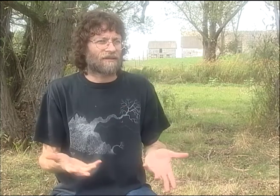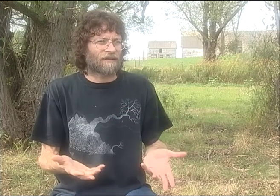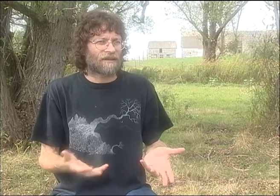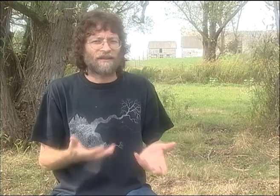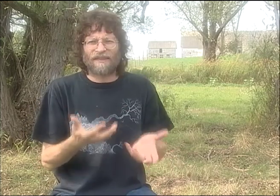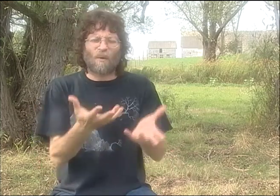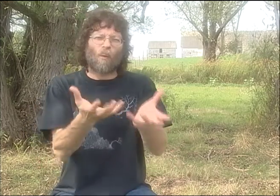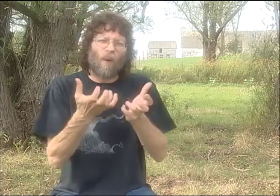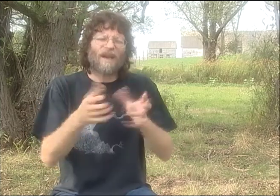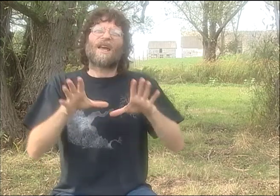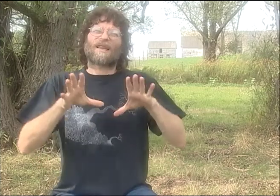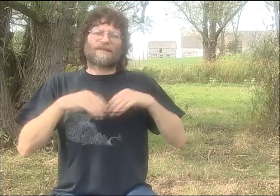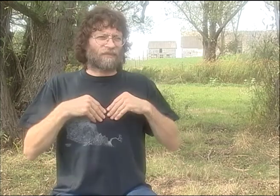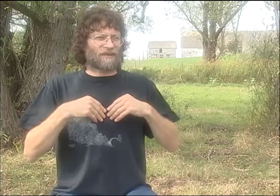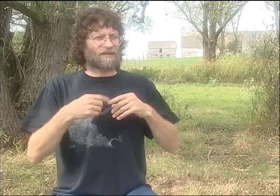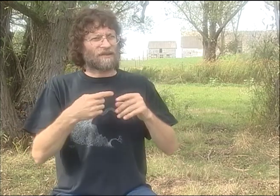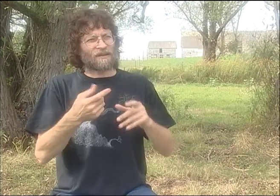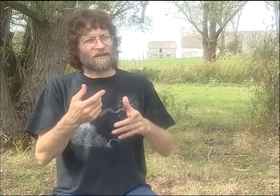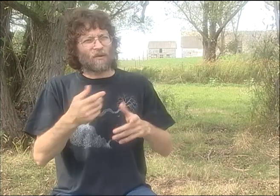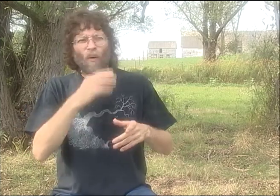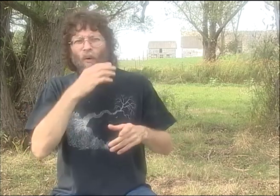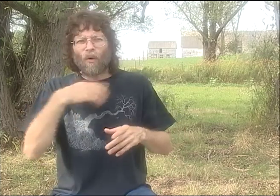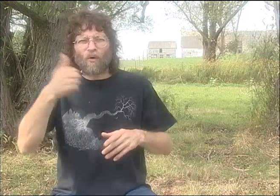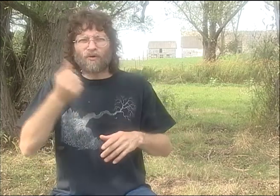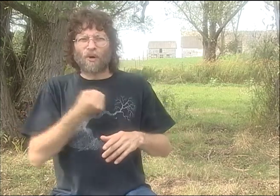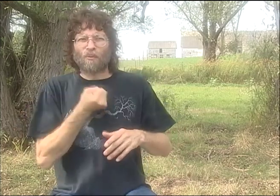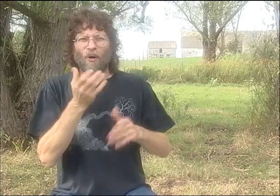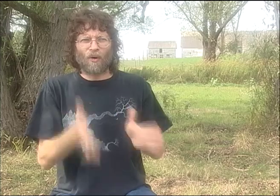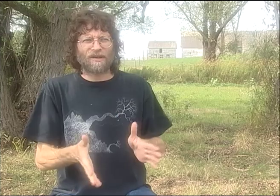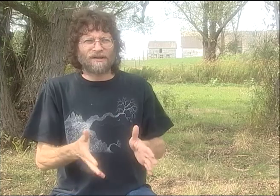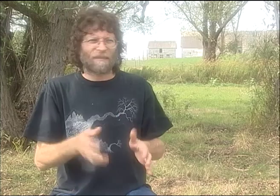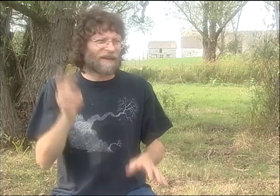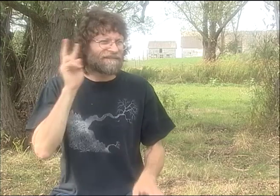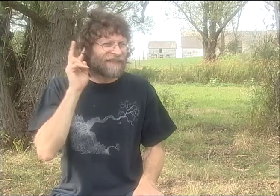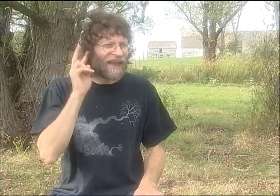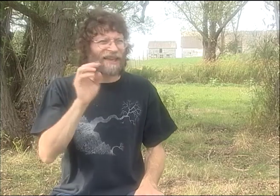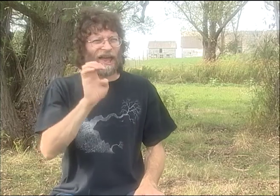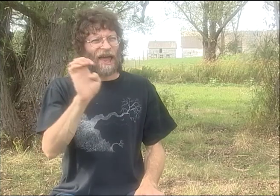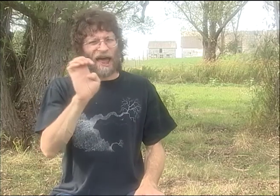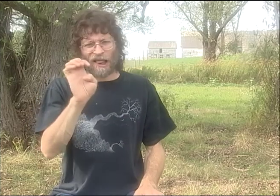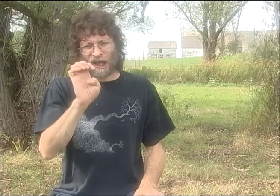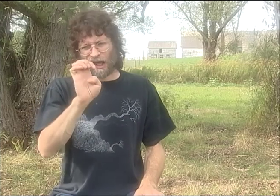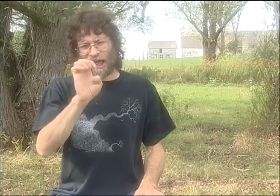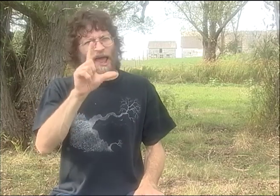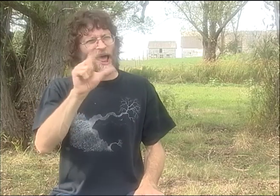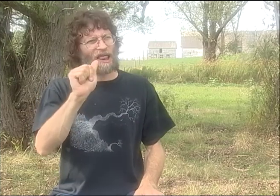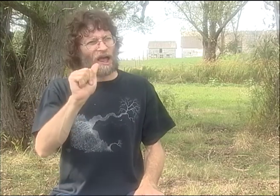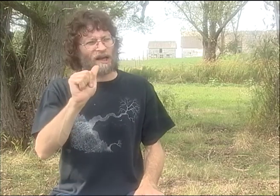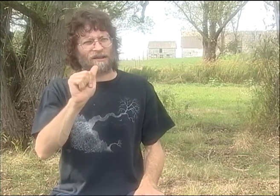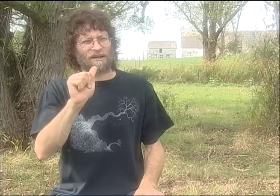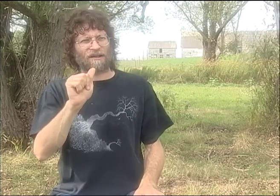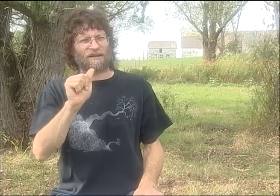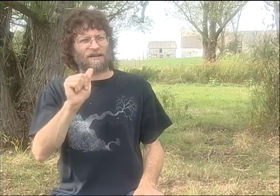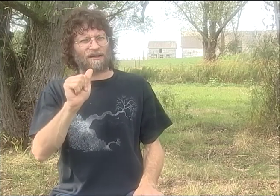DEBBIE WAS SO HAPPY. NERVOUS, TOO, OF COURSE. EVERYBODY WANTED TO GET ACCEPTED, RIGHT?